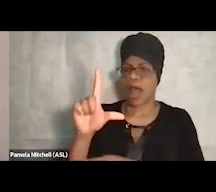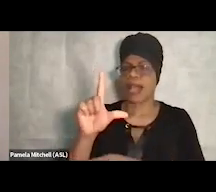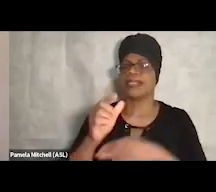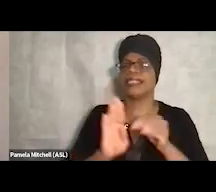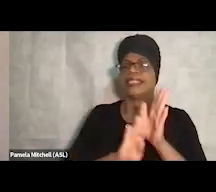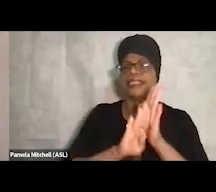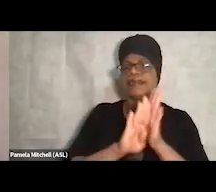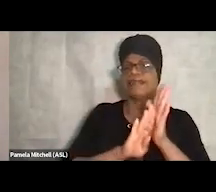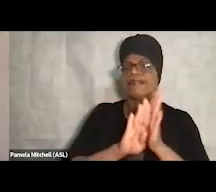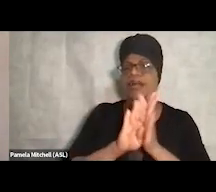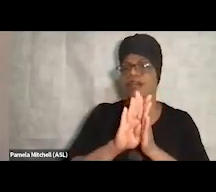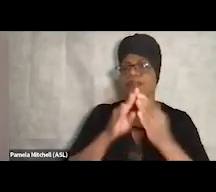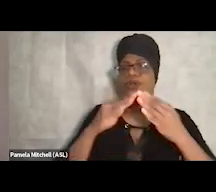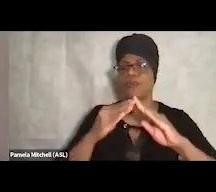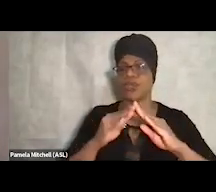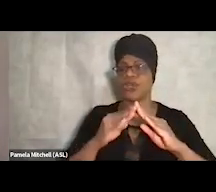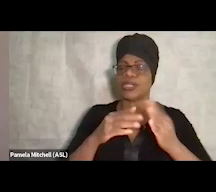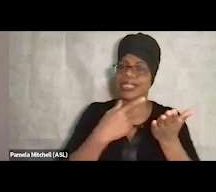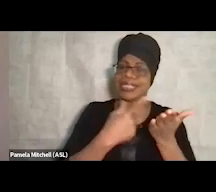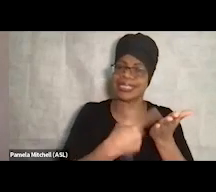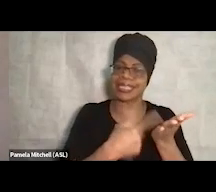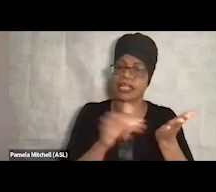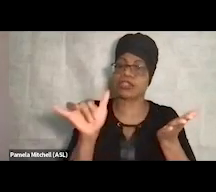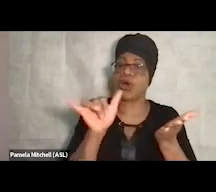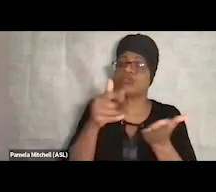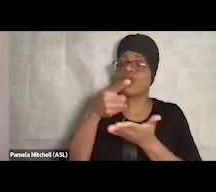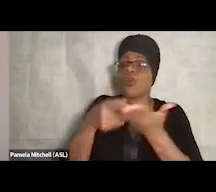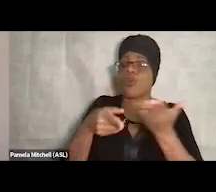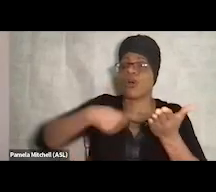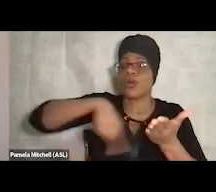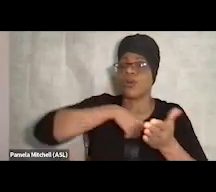and what we're doing right now with RecoveryWorks.